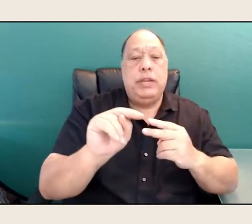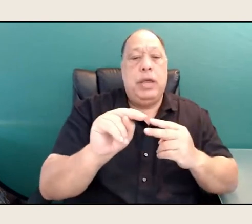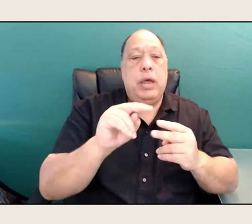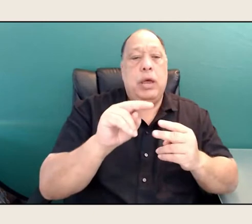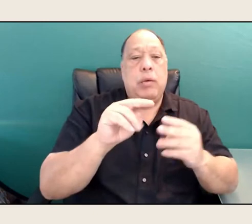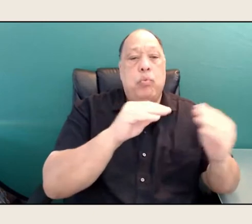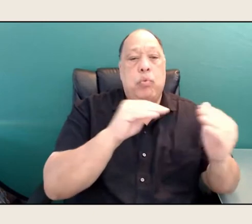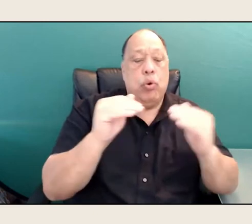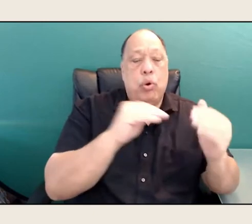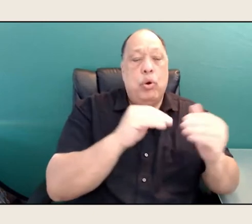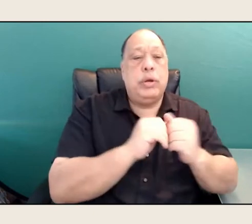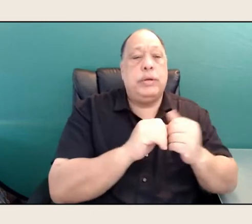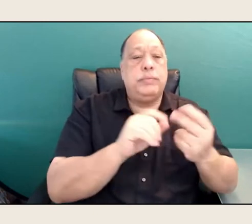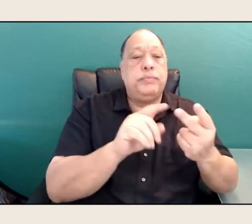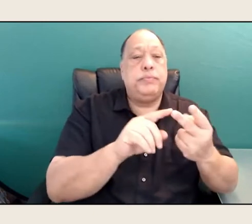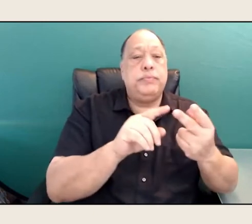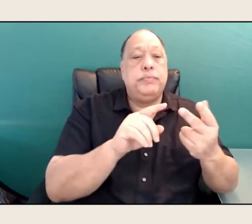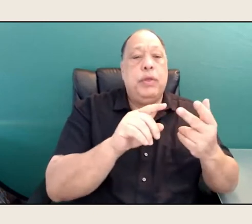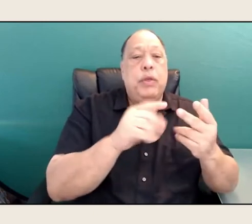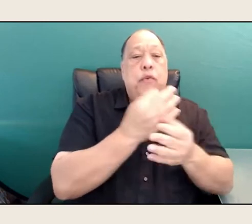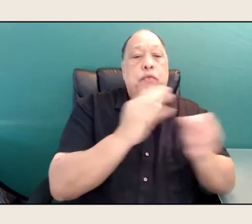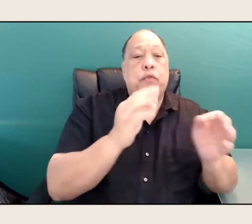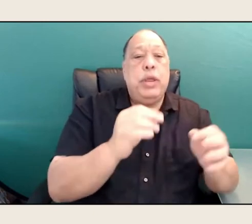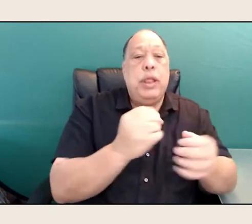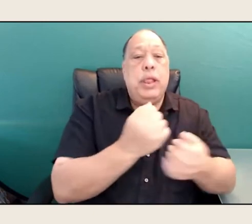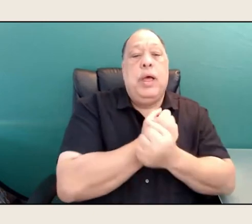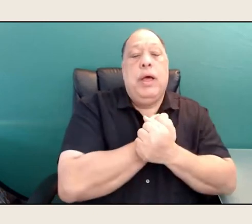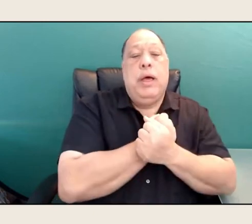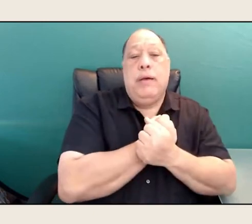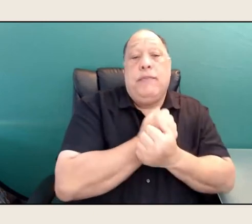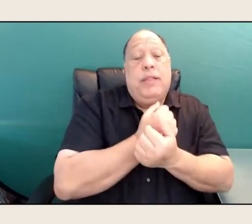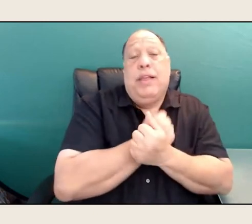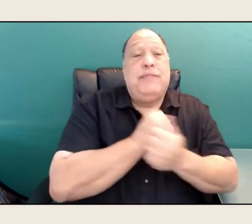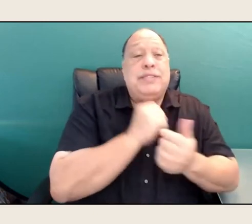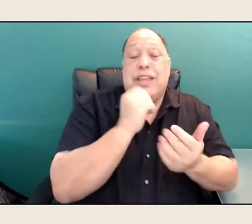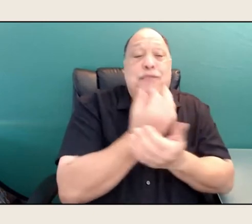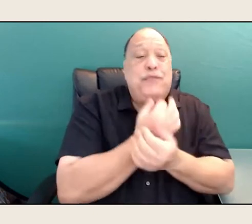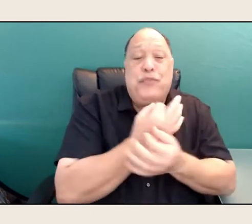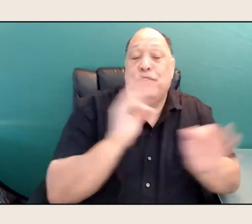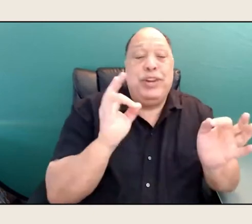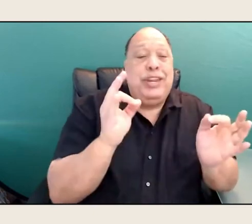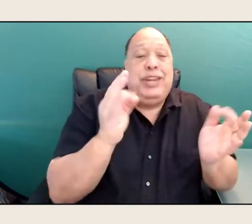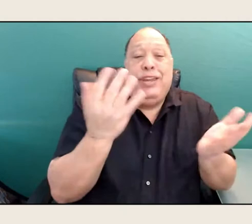free love, and love is not free, you know, free love.